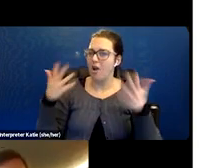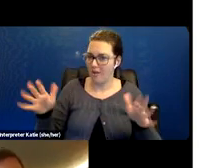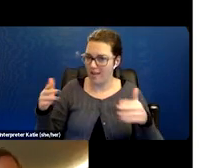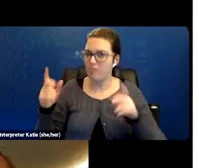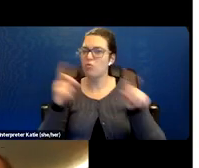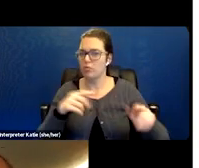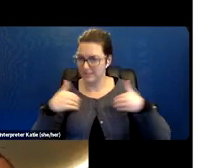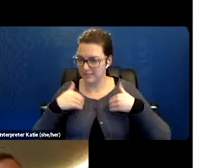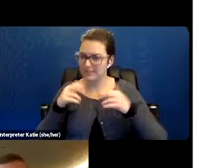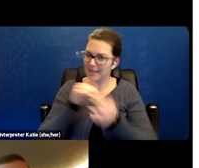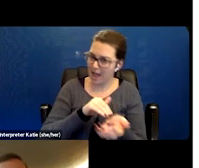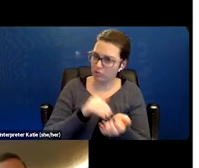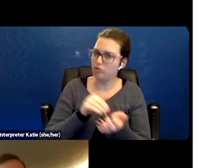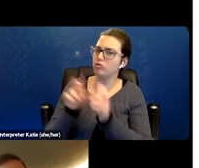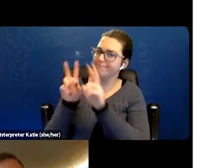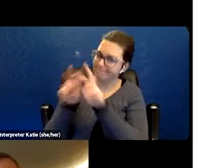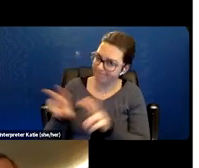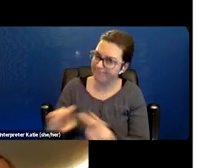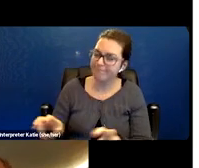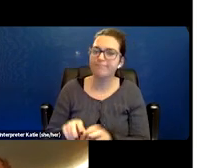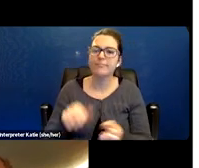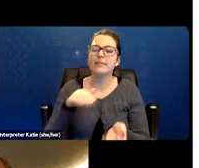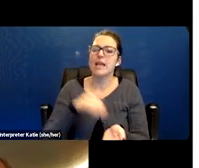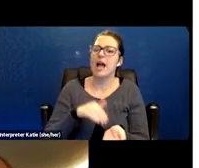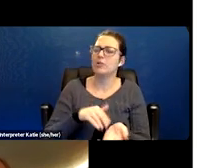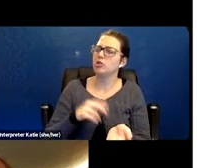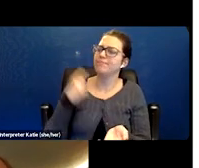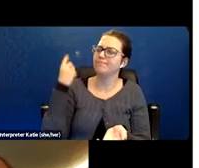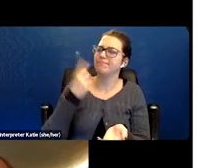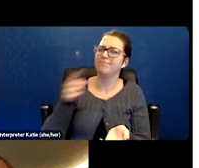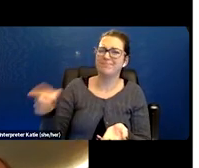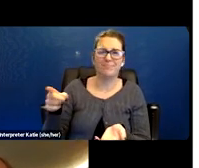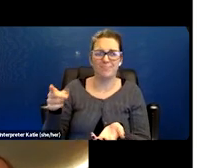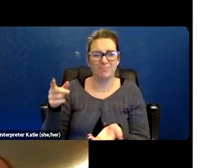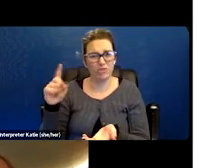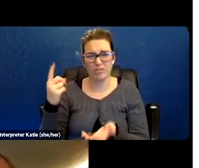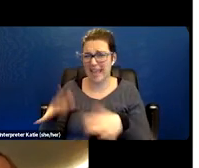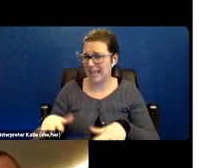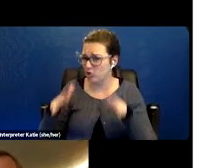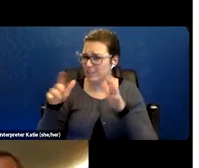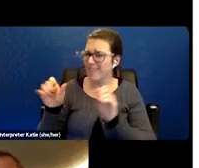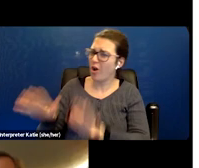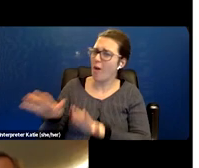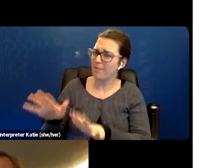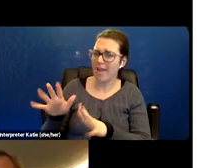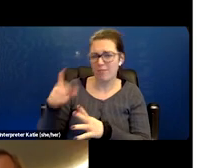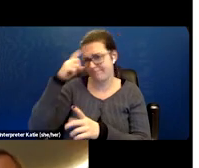and you just need to think happy thoughts and it'll go away. And unfortunately, I think the medical community can be very dismissive